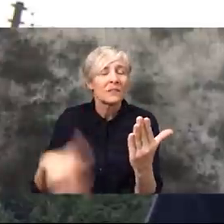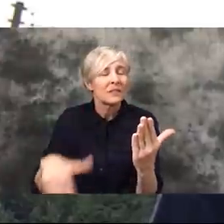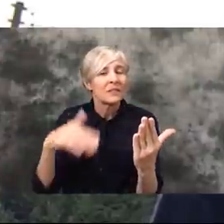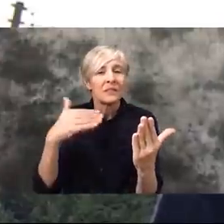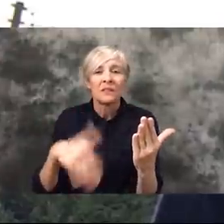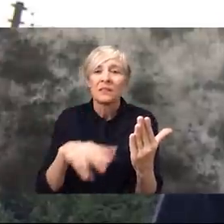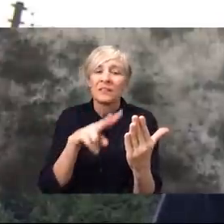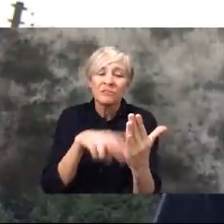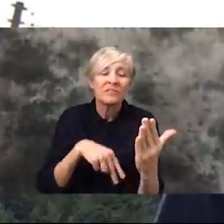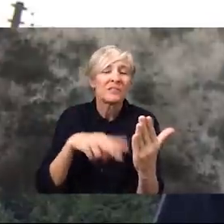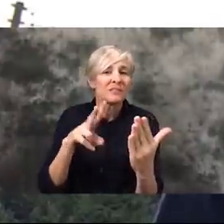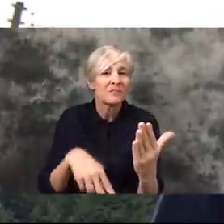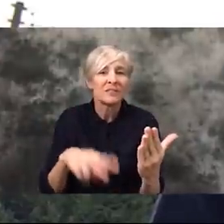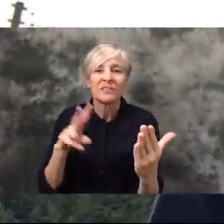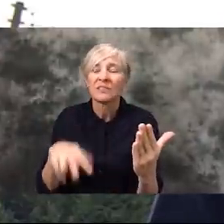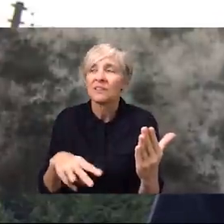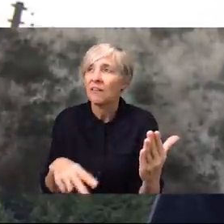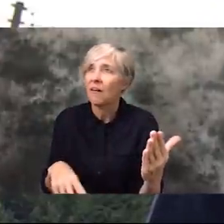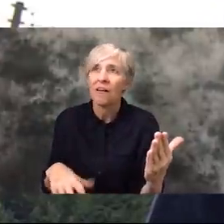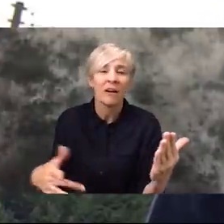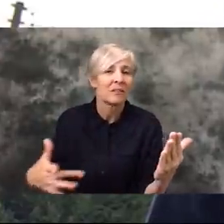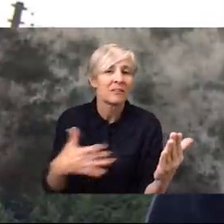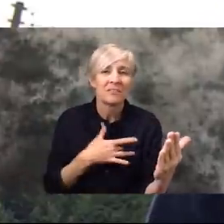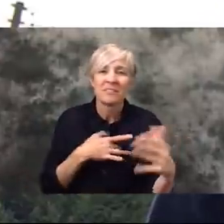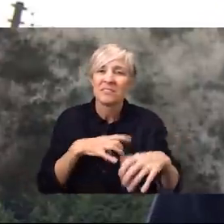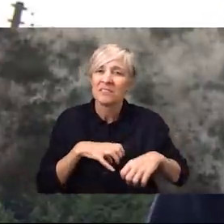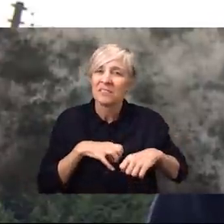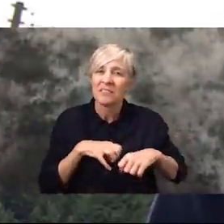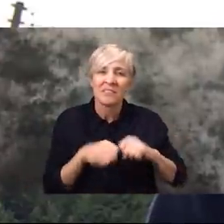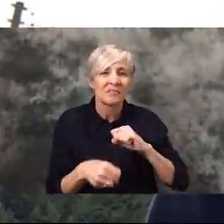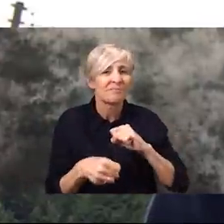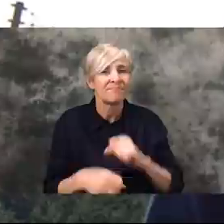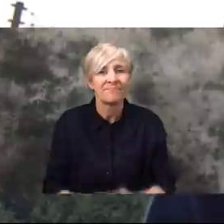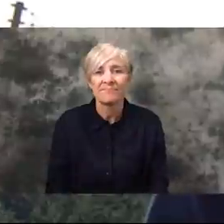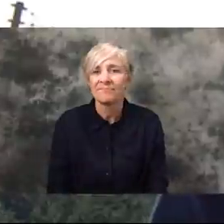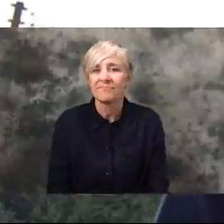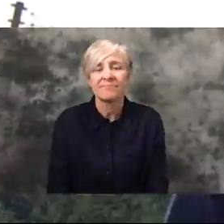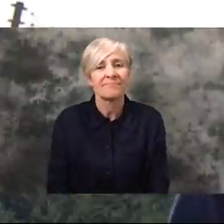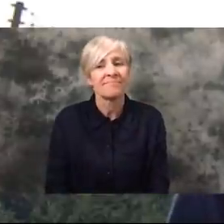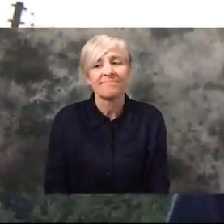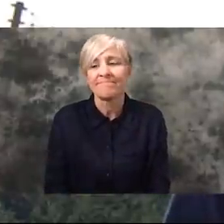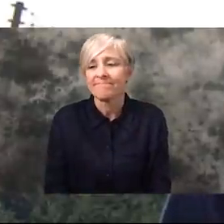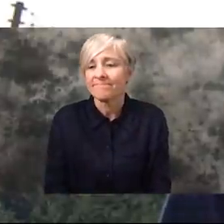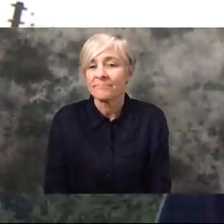tons of stories that you won't hear about that are just heartbreaking.